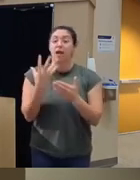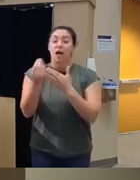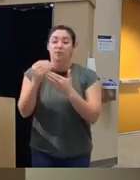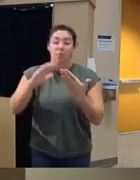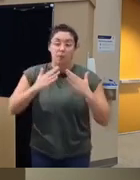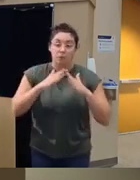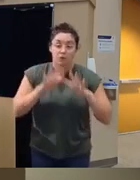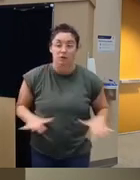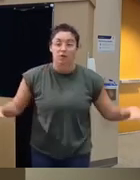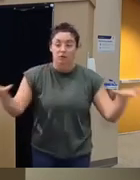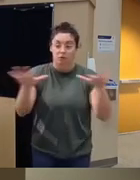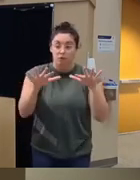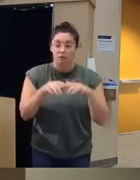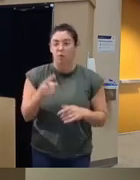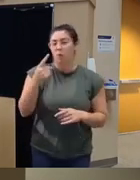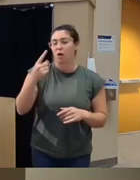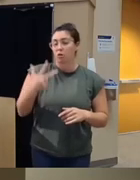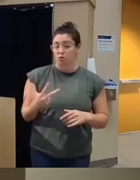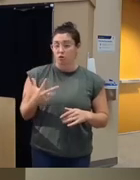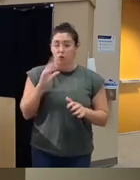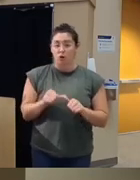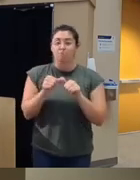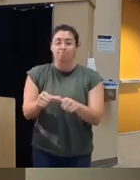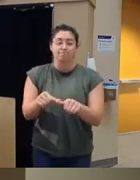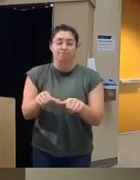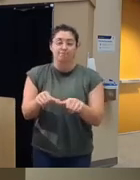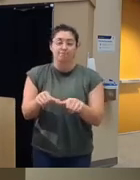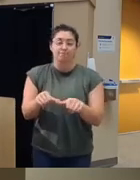and they're uh about a third of them staying in the Rochester Community and we're training them